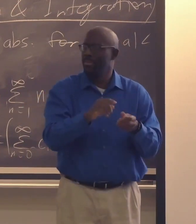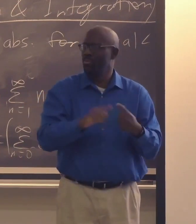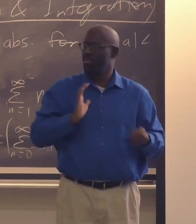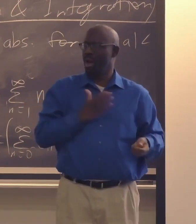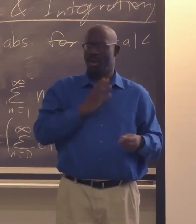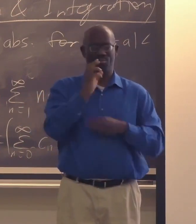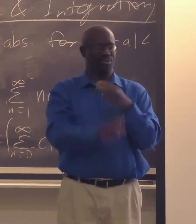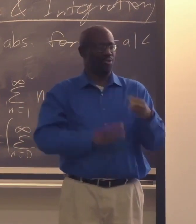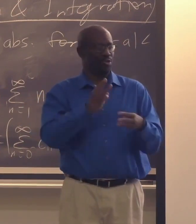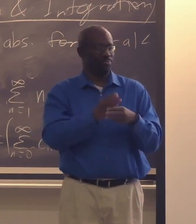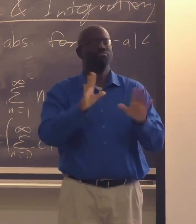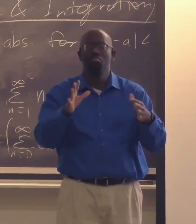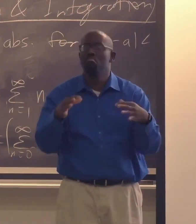you're welcome to be a part of our world.